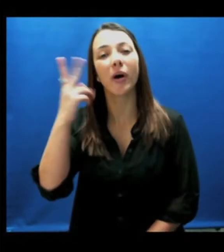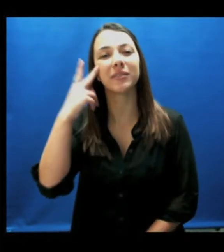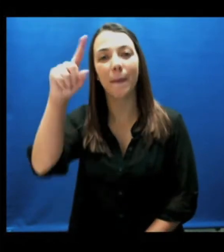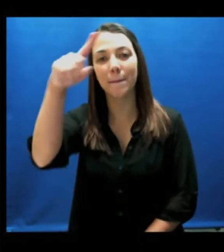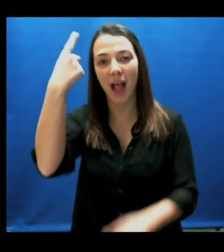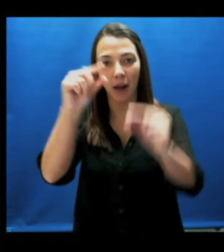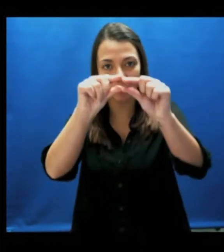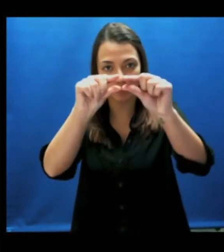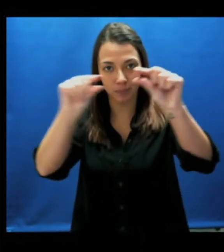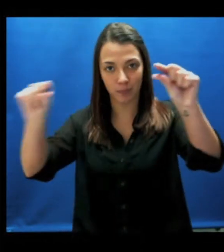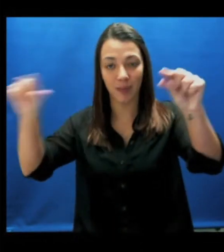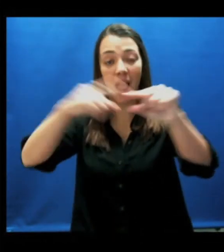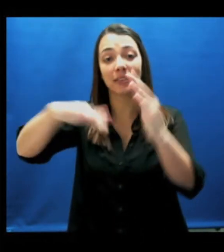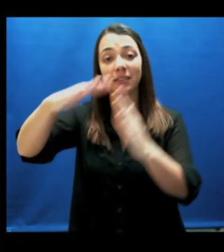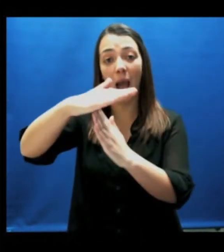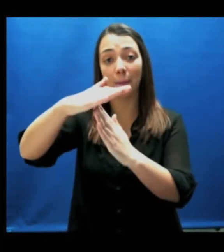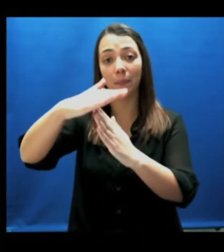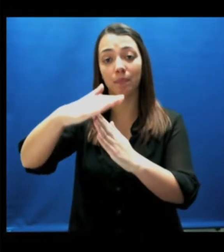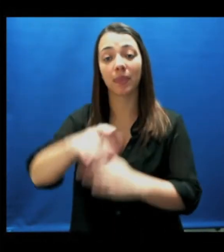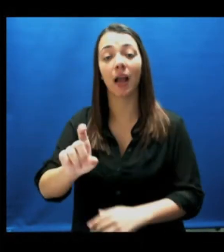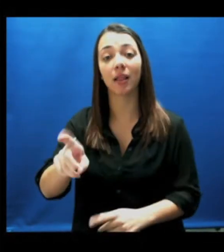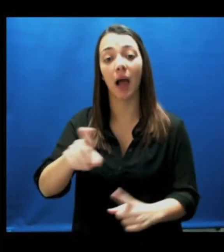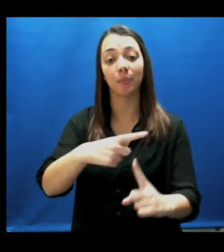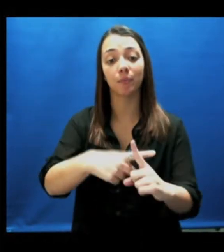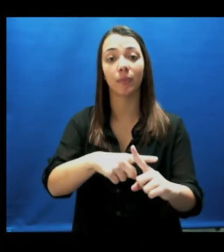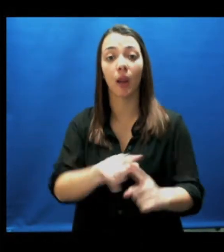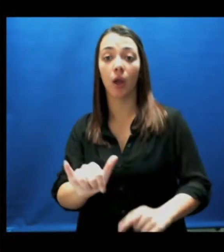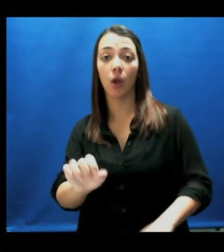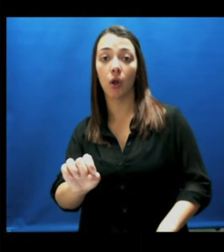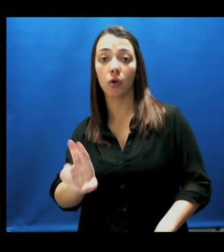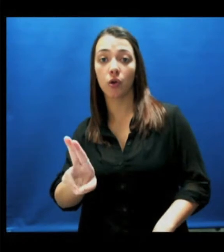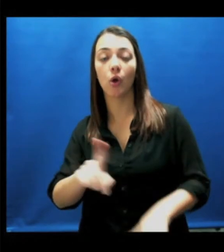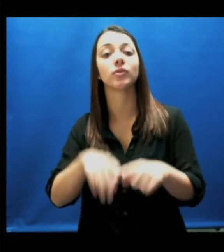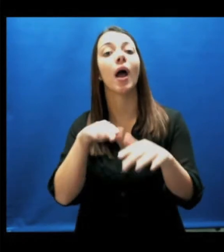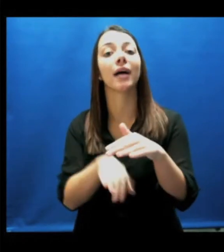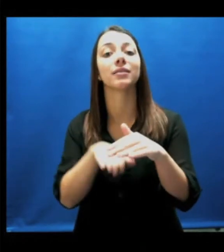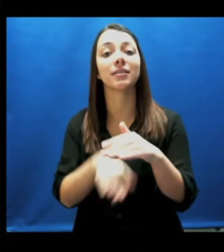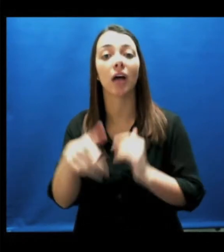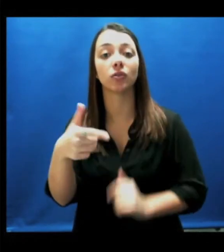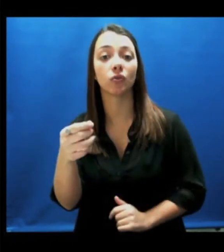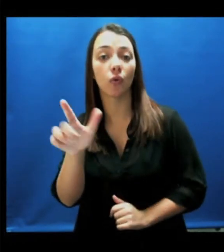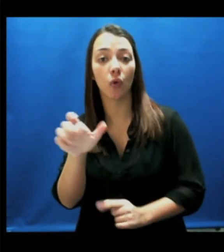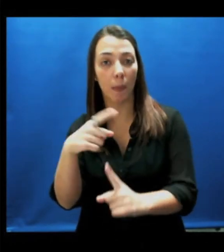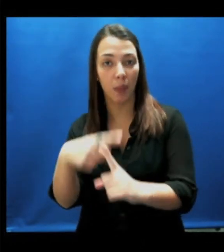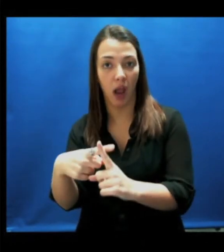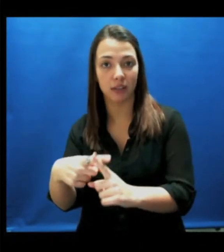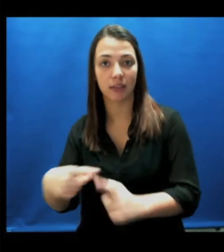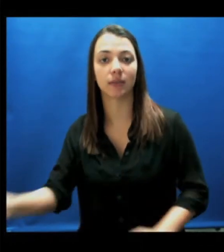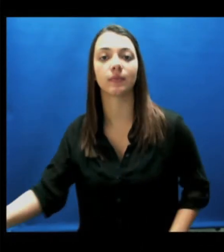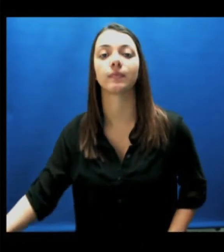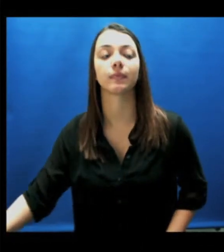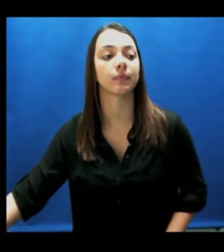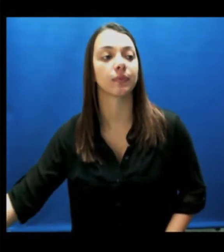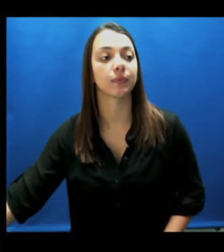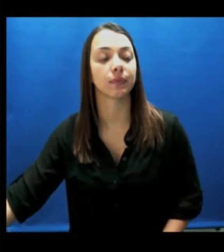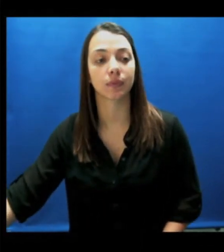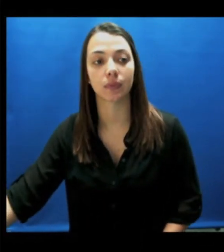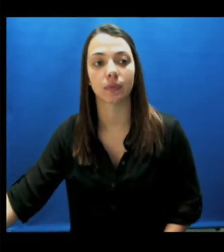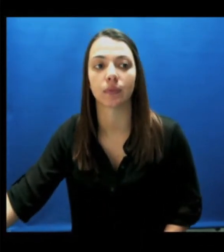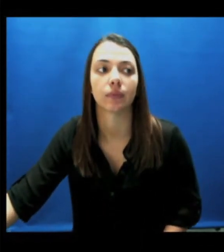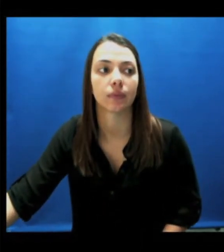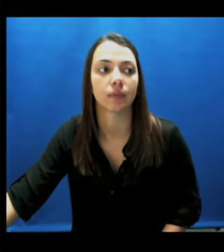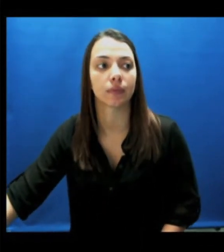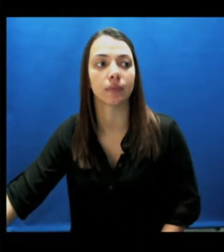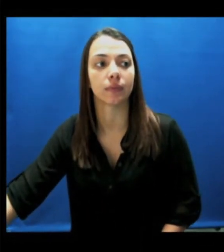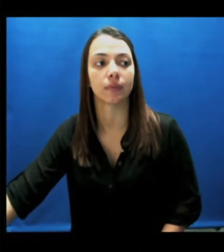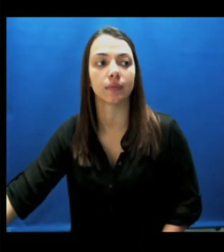You will see a black bar at the top of the page, click on +YOU to access to Google+